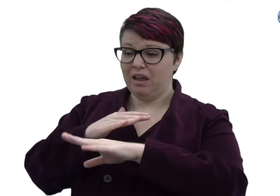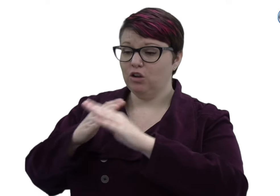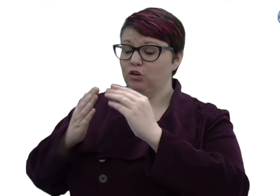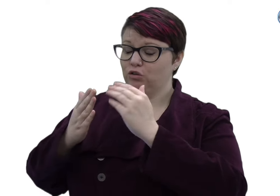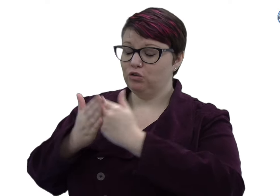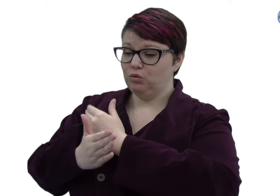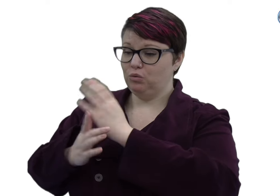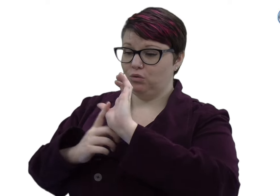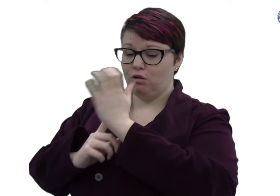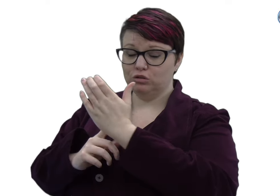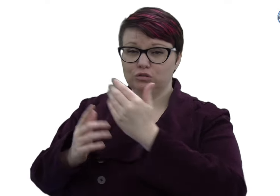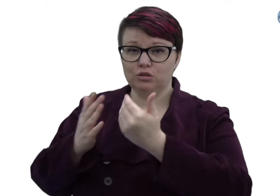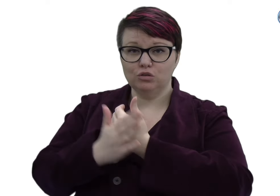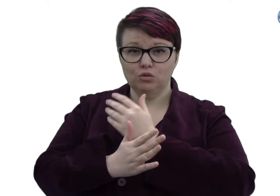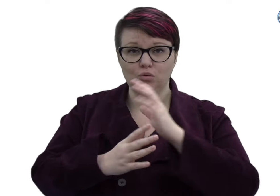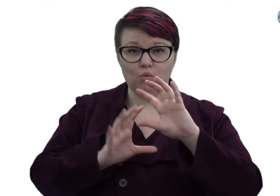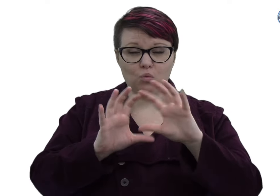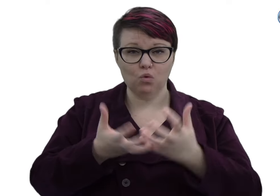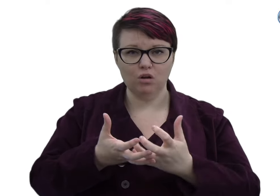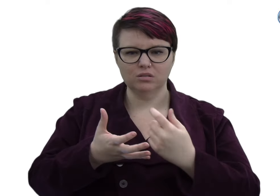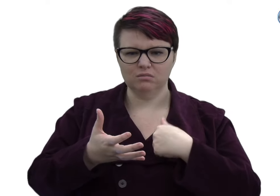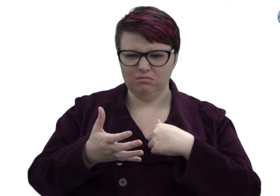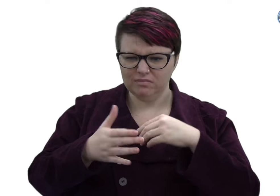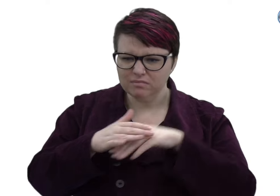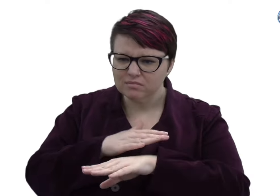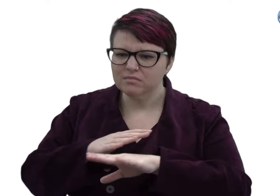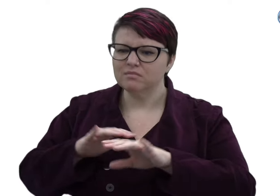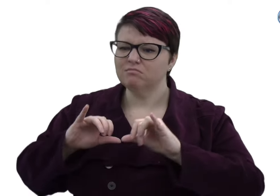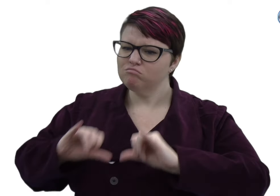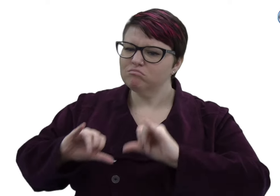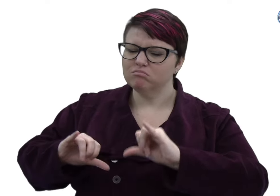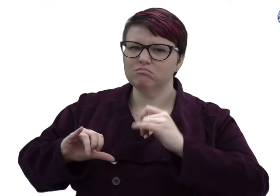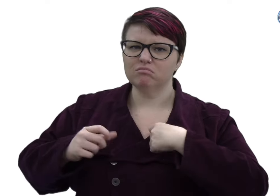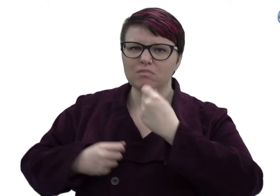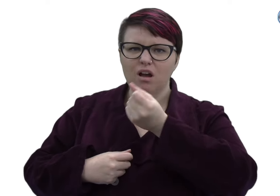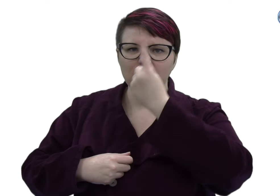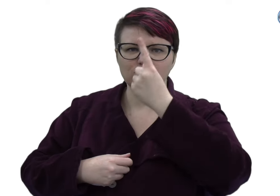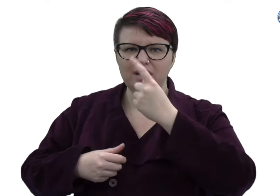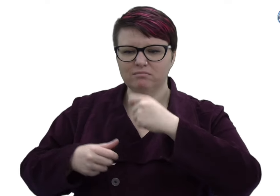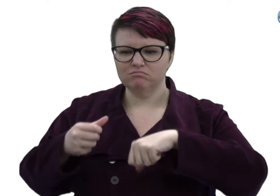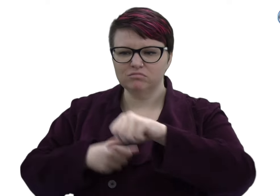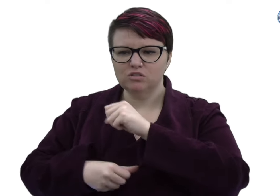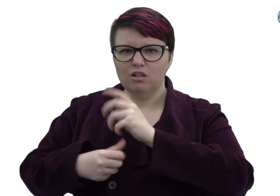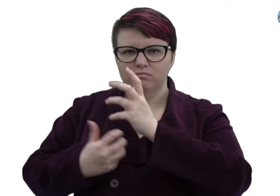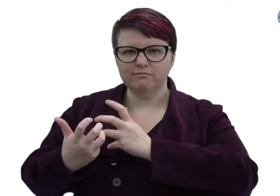as a result. Entering a new culture and a new world allowed for